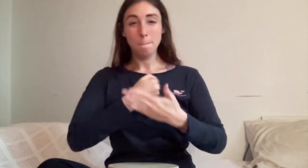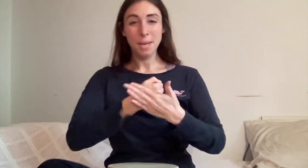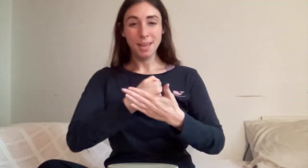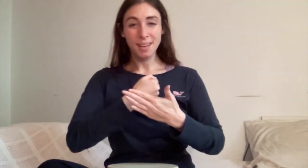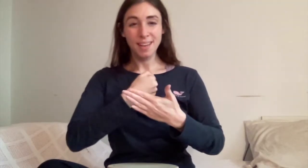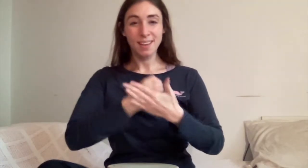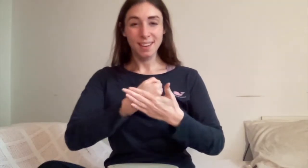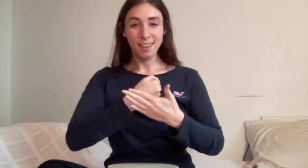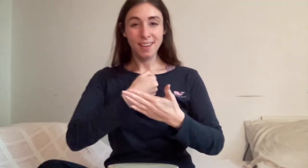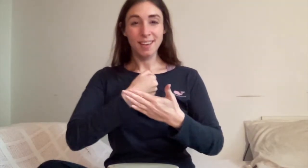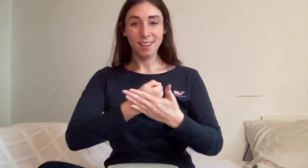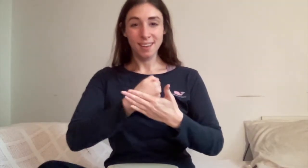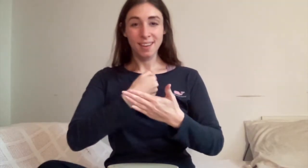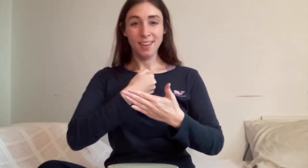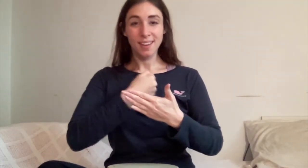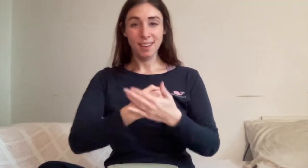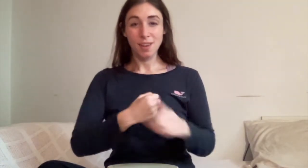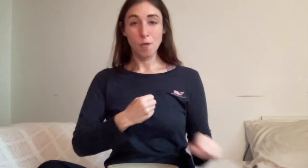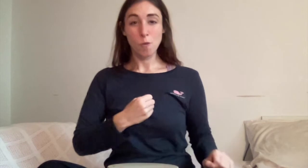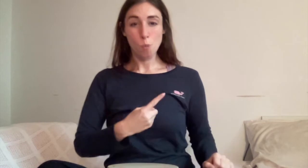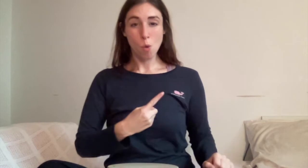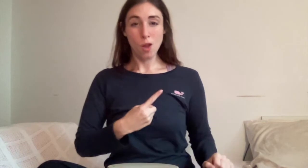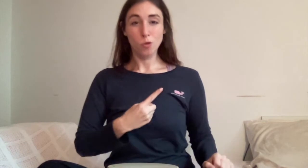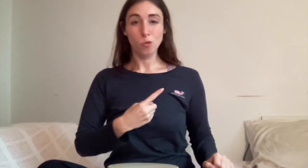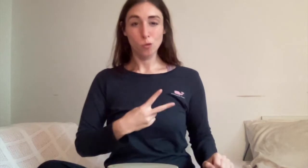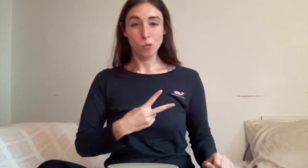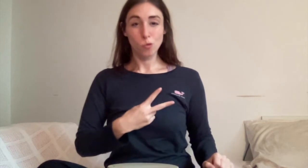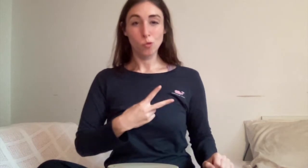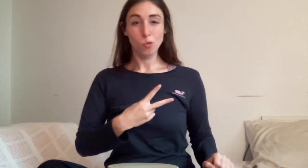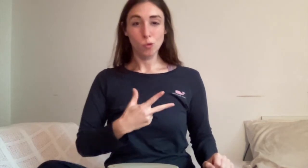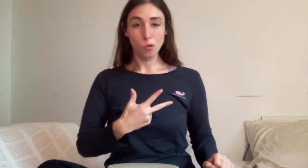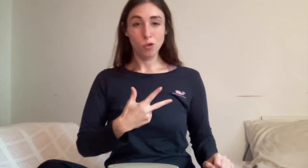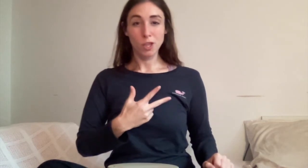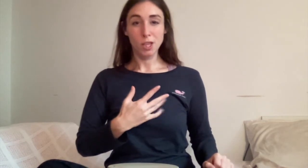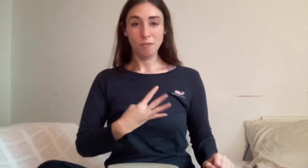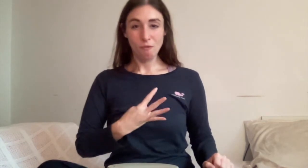Copy the beat one two three four